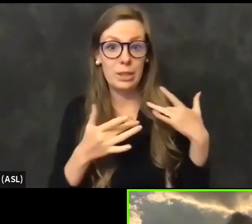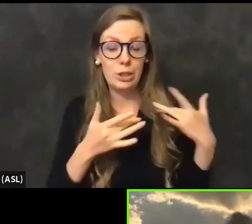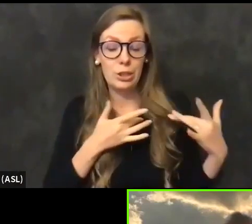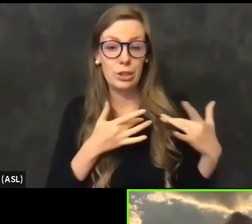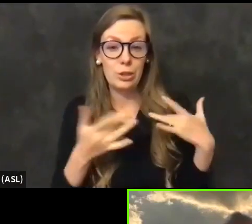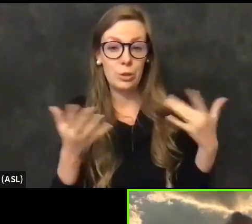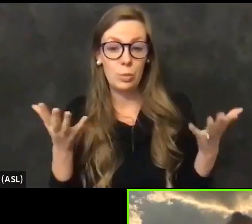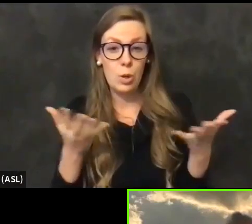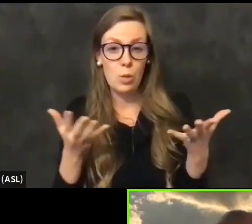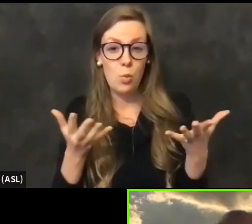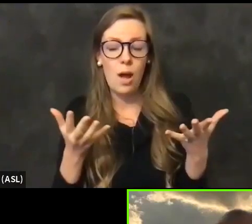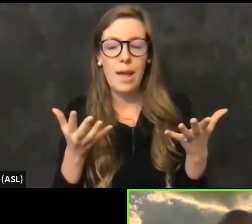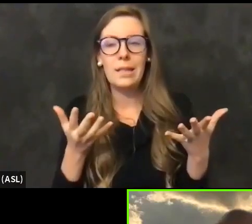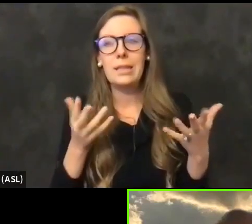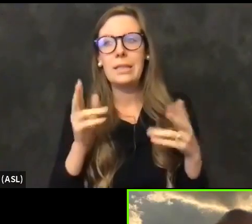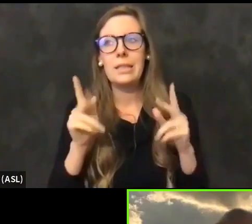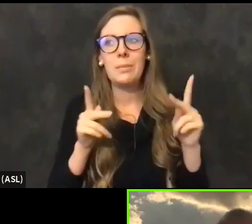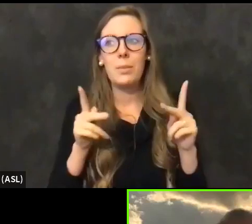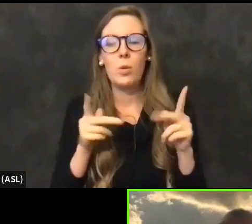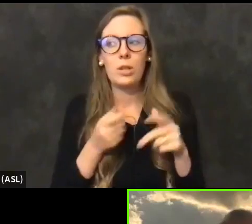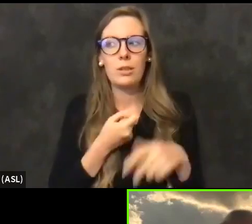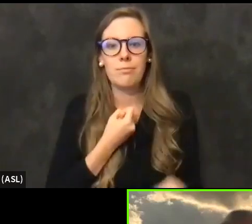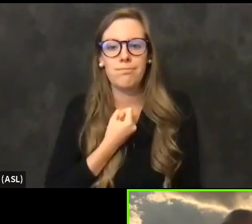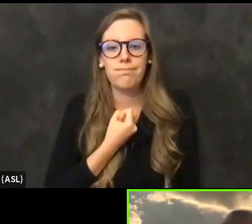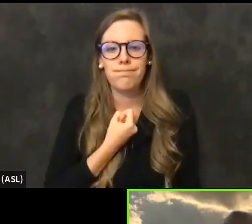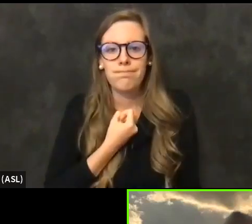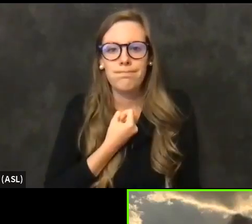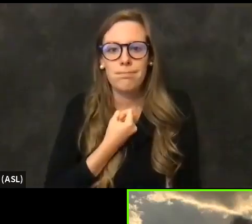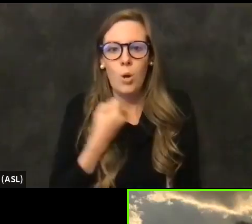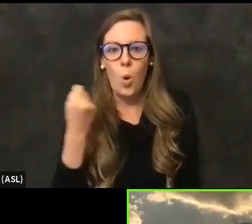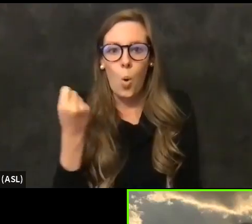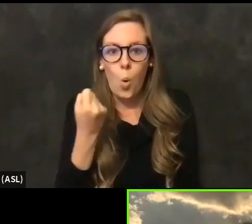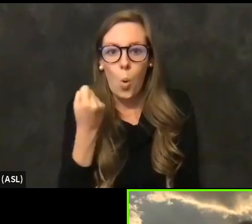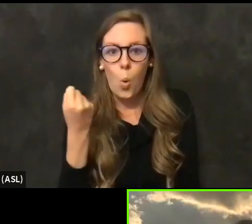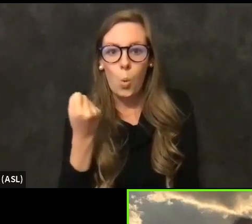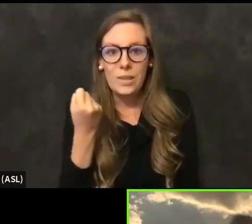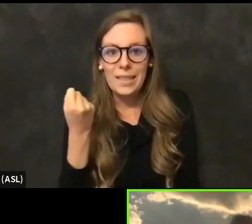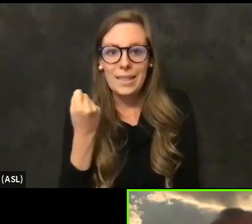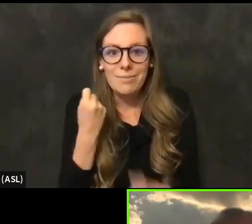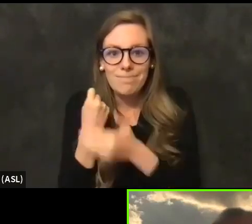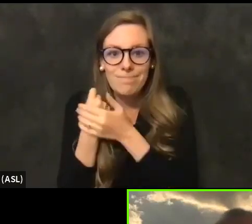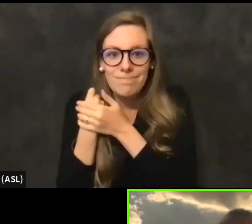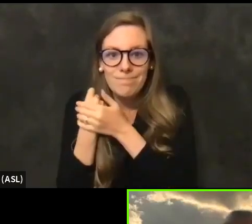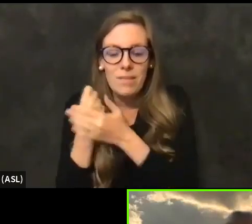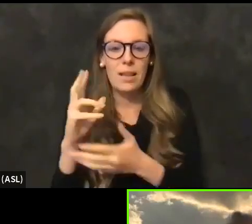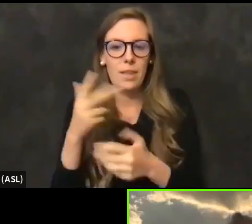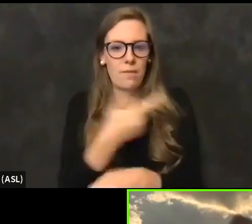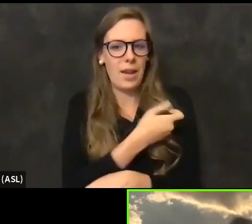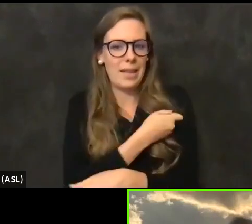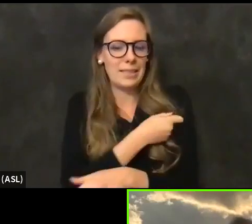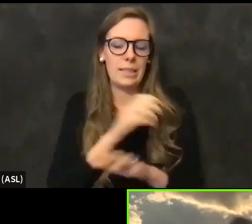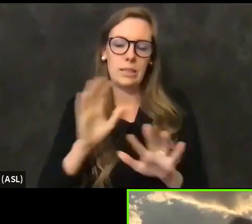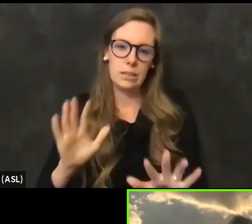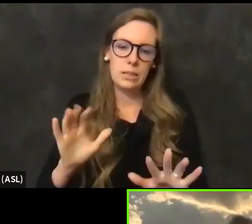basically people were sitting on vaccines out in the community. We would go through a process of our 58 counties and with California State